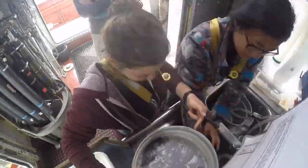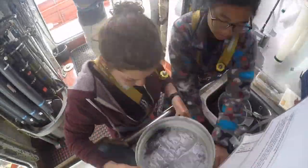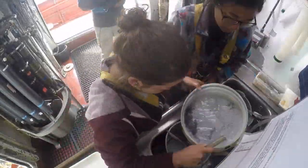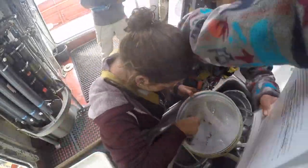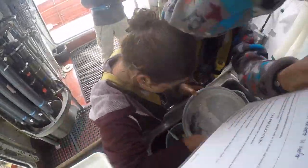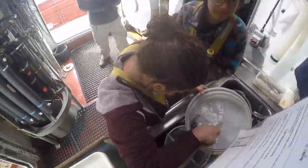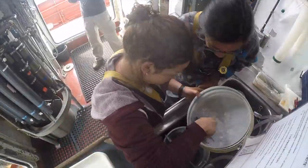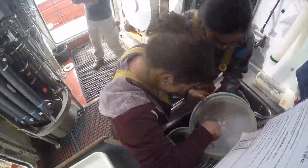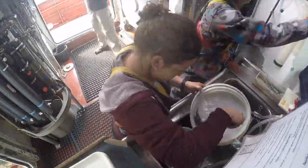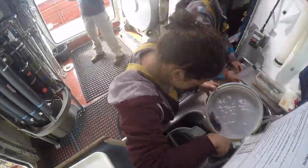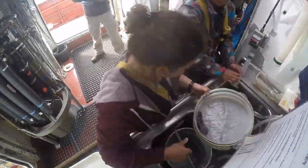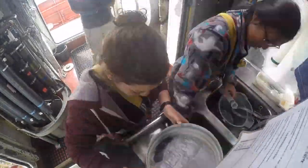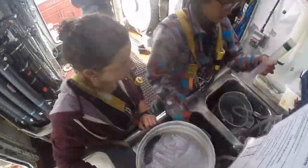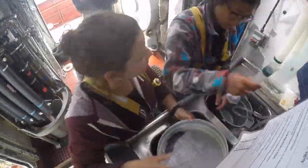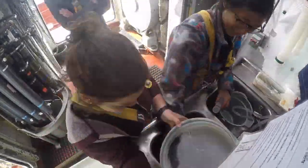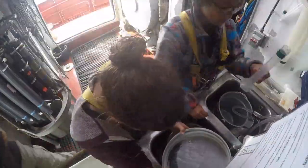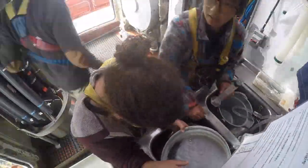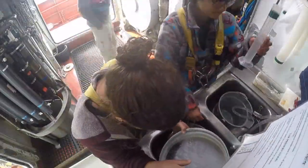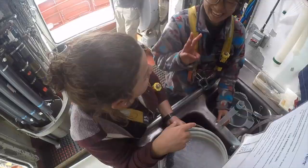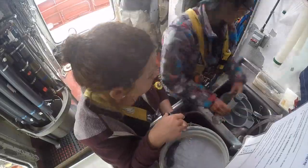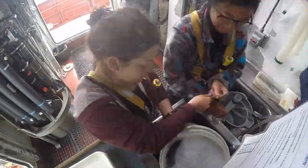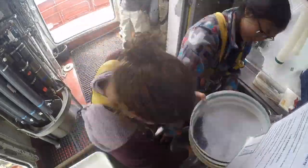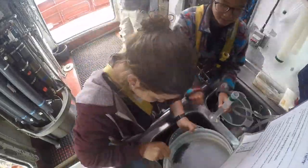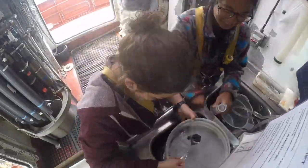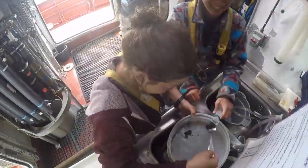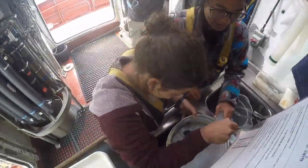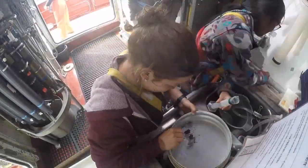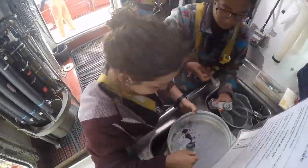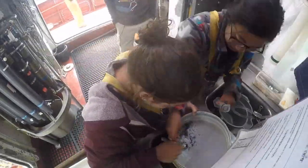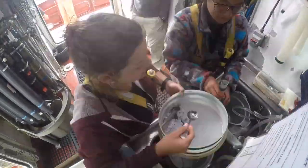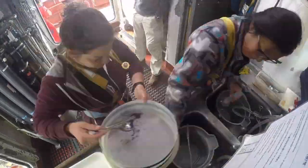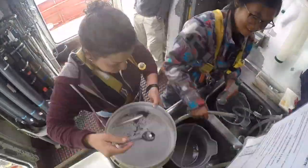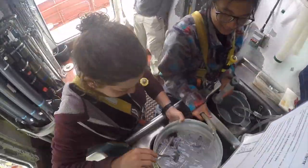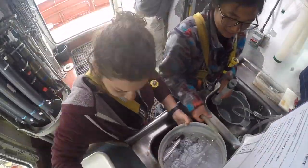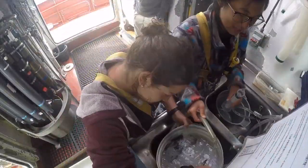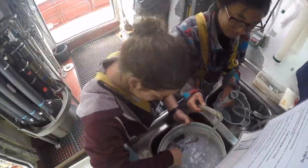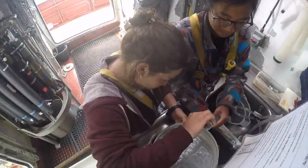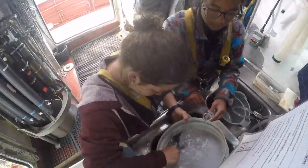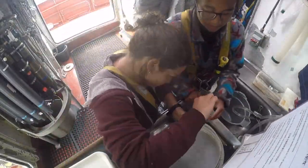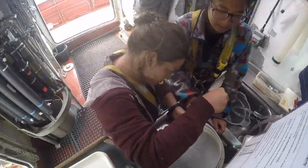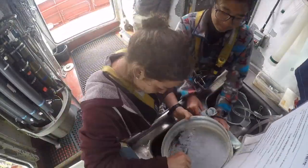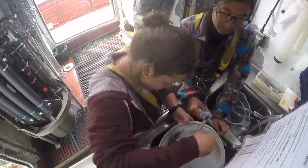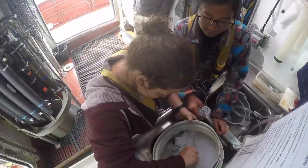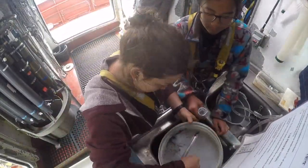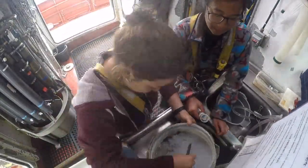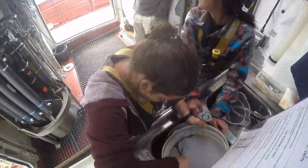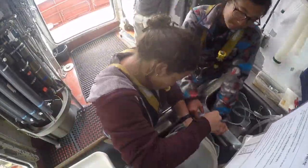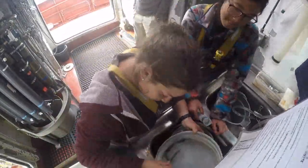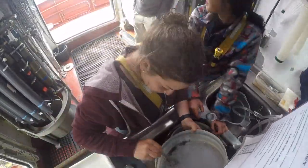(removing 1 mL for 100-count) (measuring biovolume)